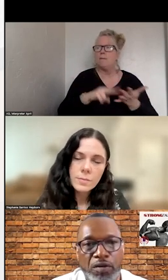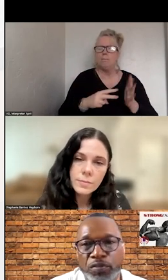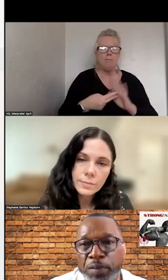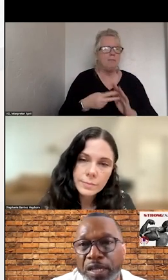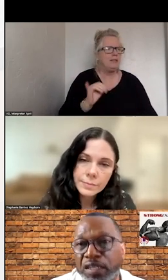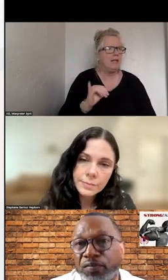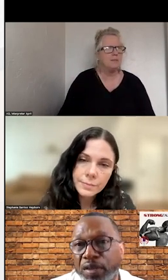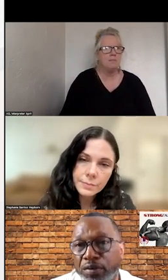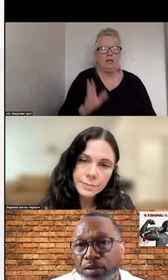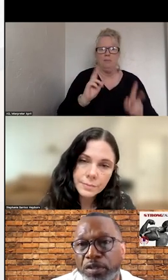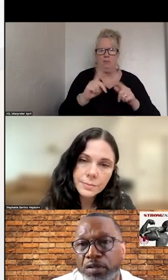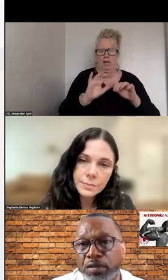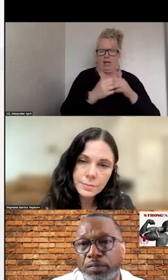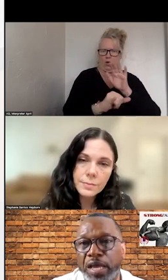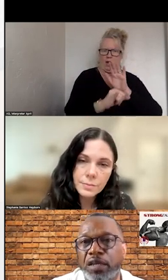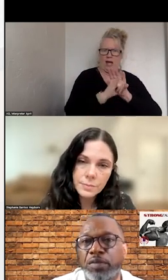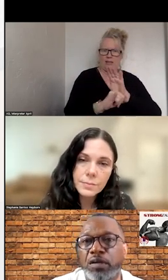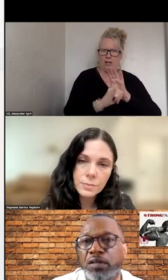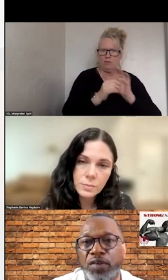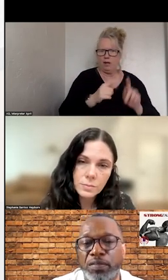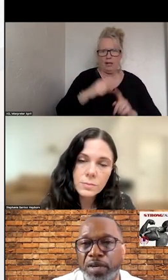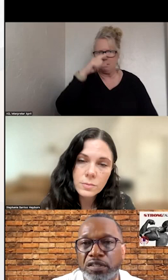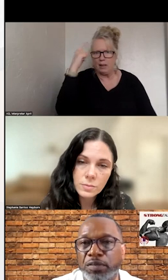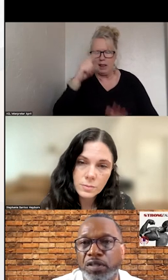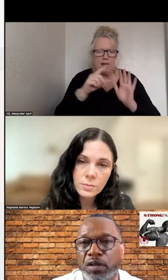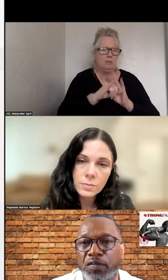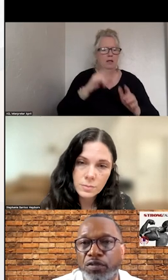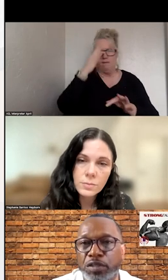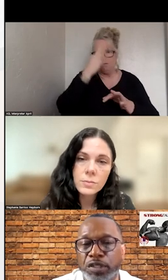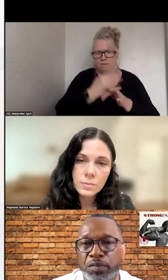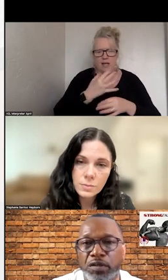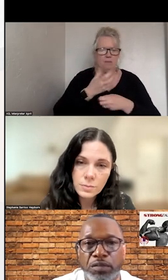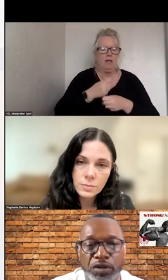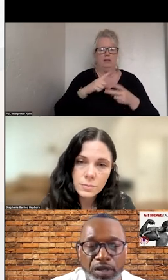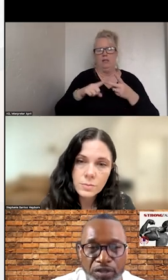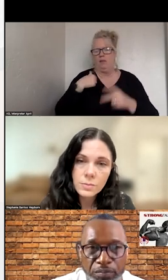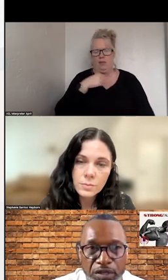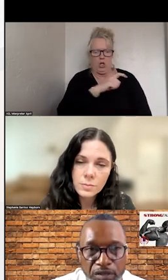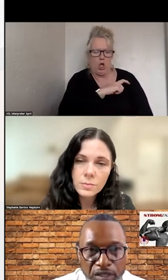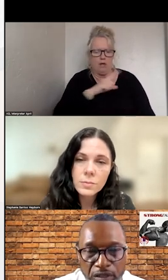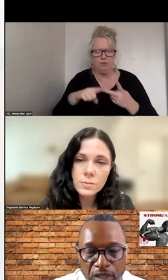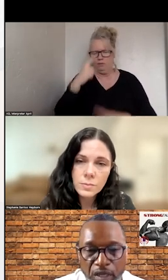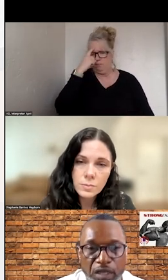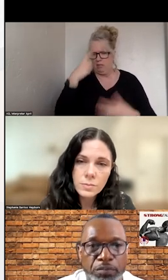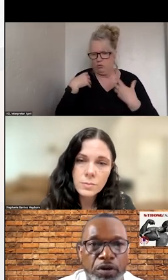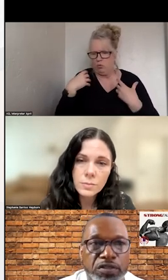HOW PEOPLE IDENTIFY THEIR OWN COMMUNITY. THE BLACK COMMUNITY, FAITH BASED, MENTAL HEALTH COMMUNITY IN A